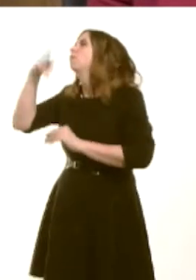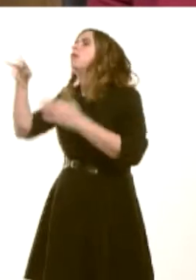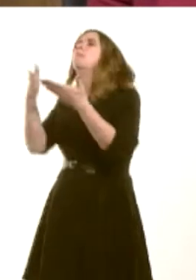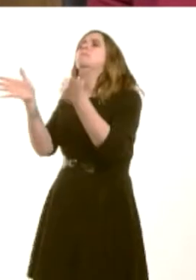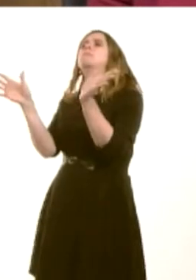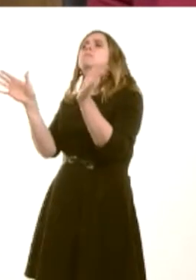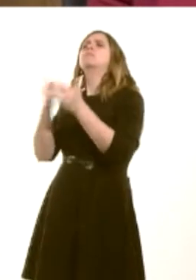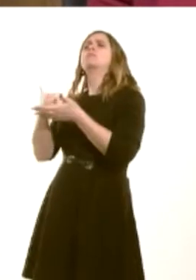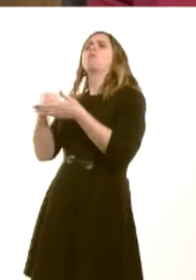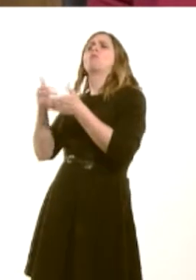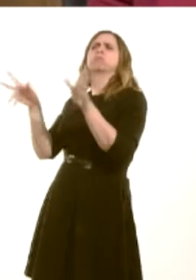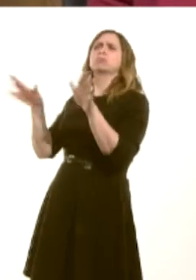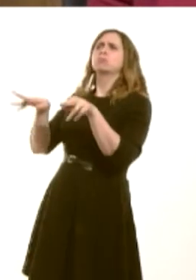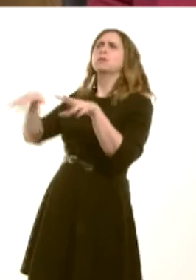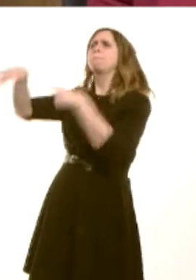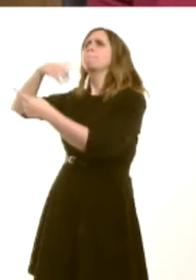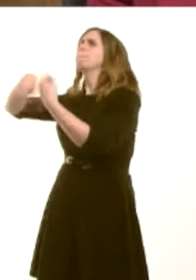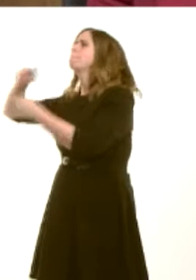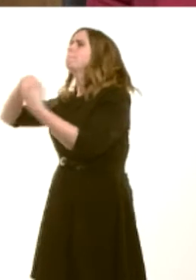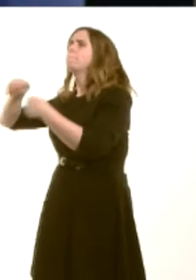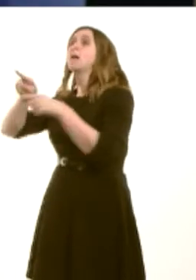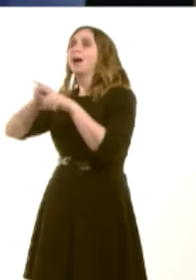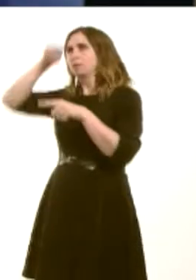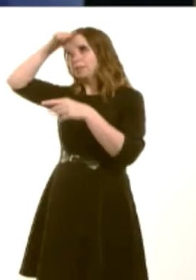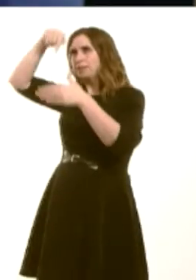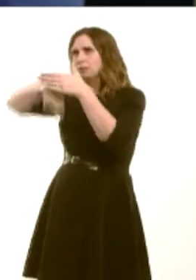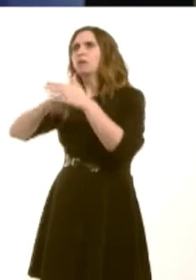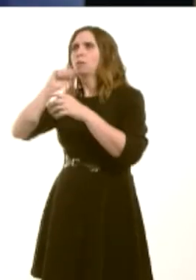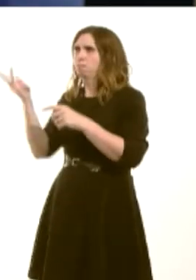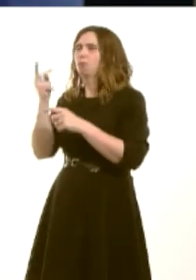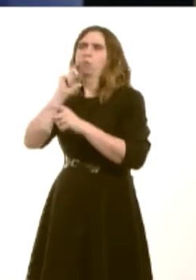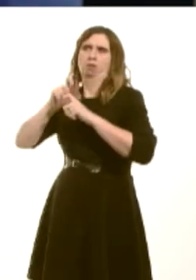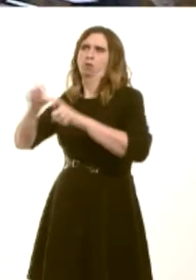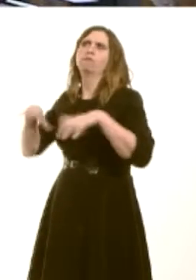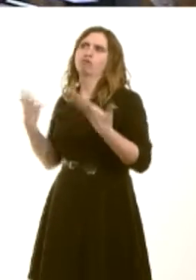ordinary offering and, particularly, no payment for the underground tour at Big Pit.